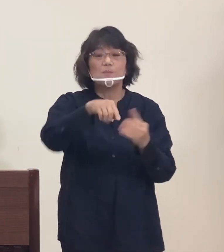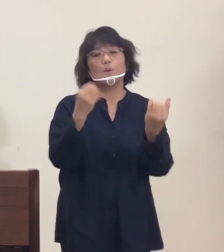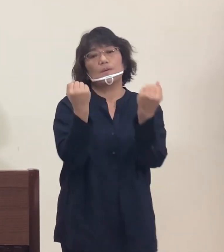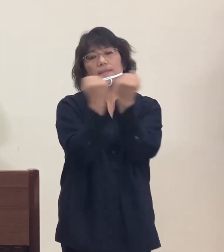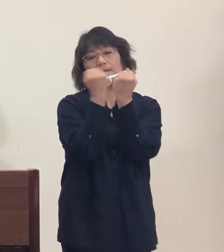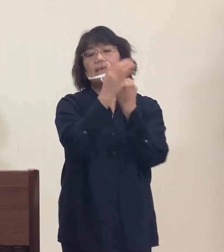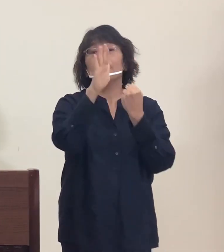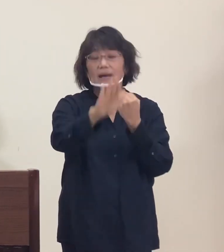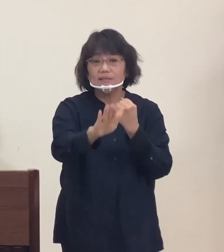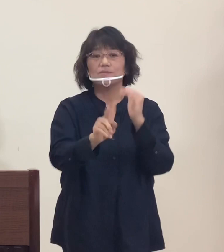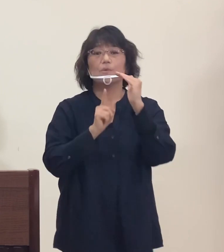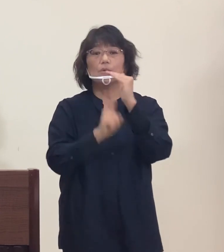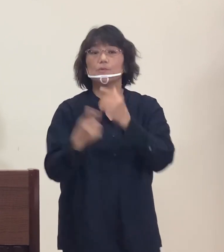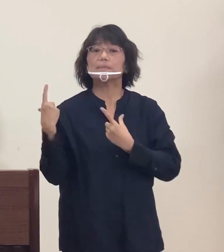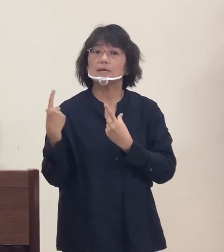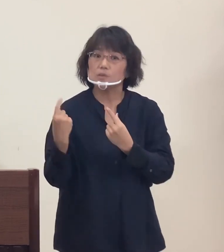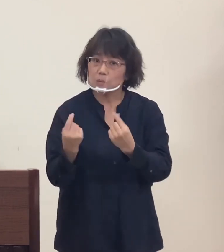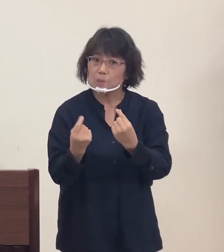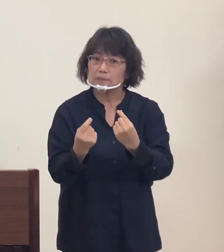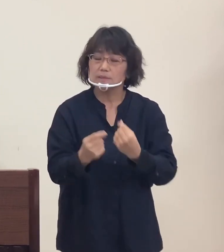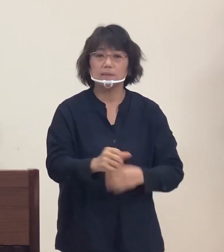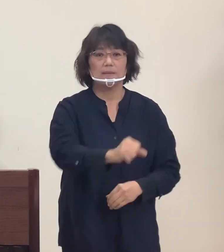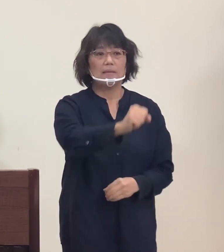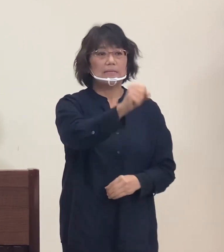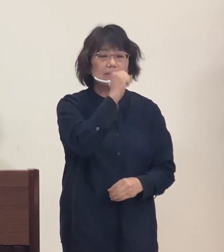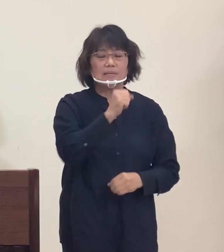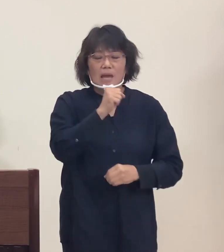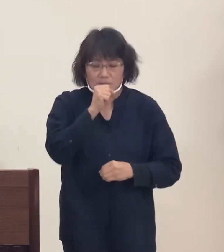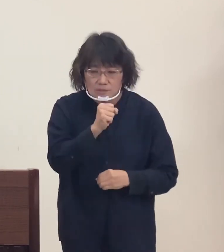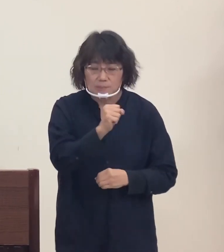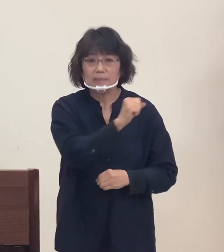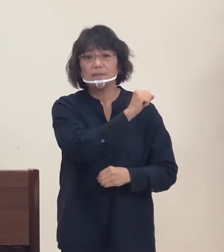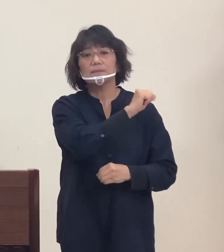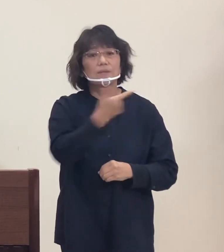If you find yourself having respiratory symptoms such as coughing and sneezing,